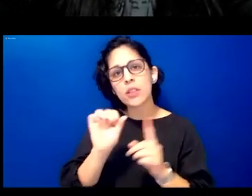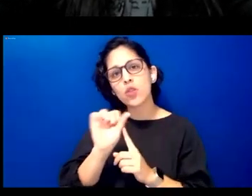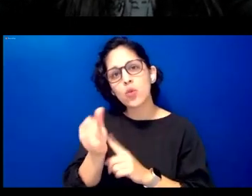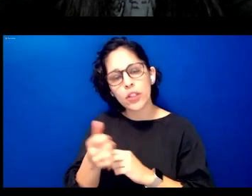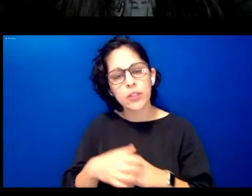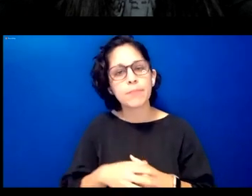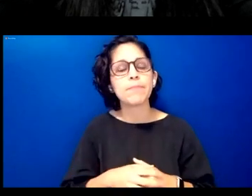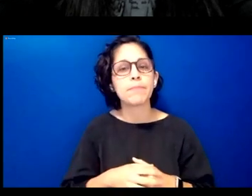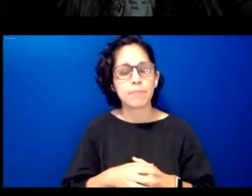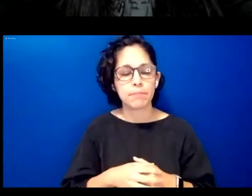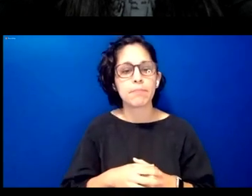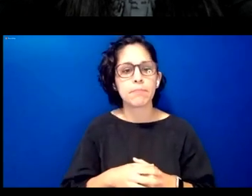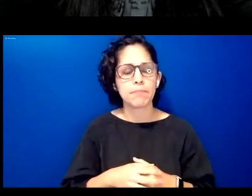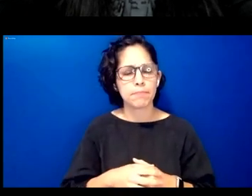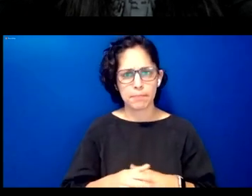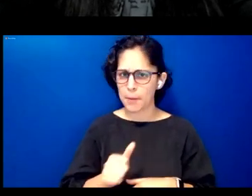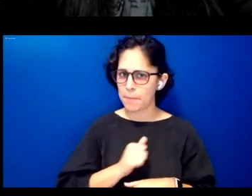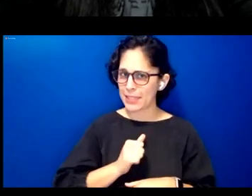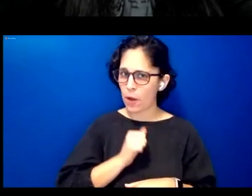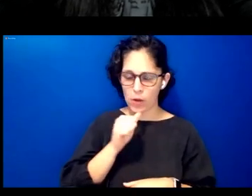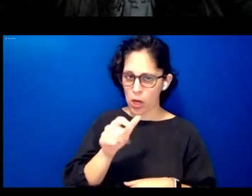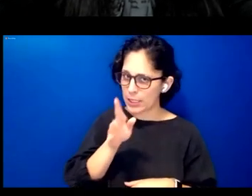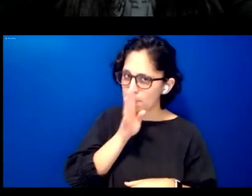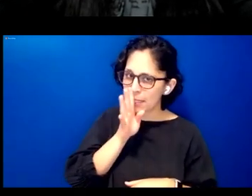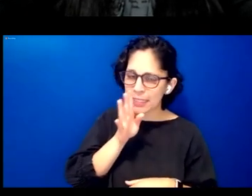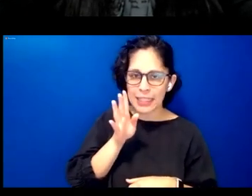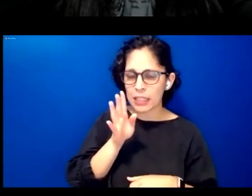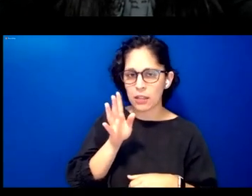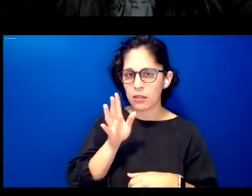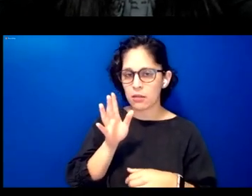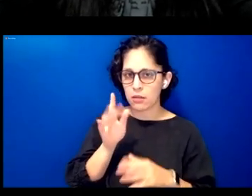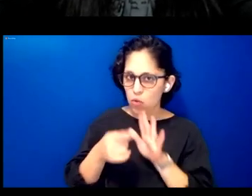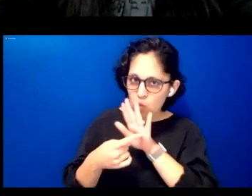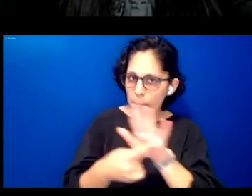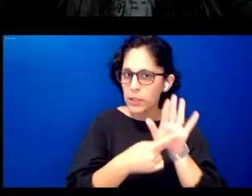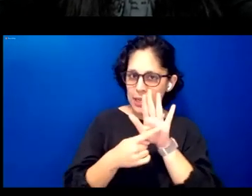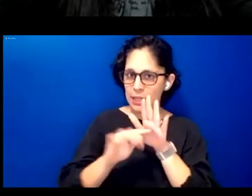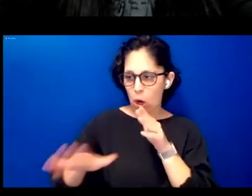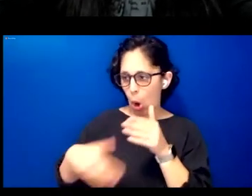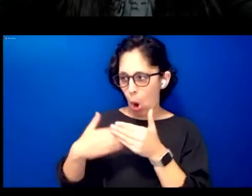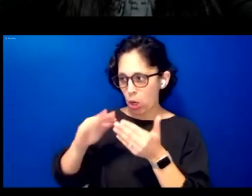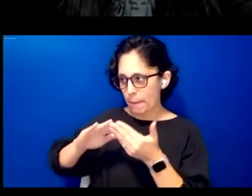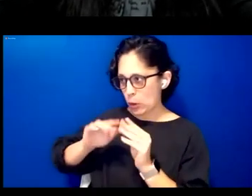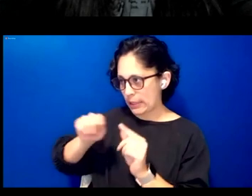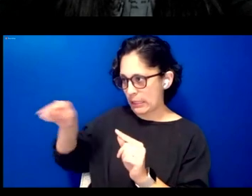acknowledge that i am not speaking for or on behalf of communities that claim me nor